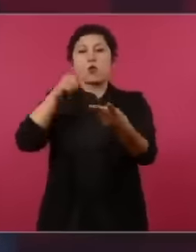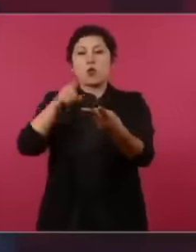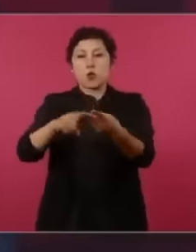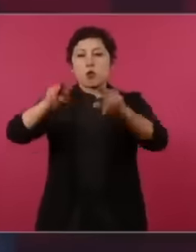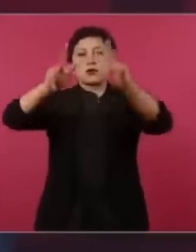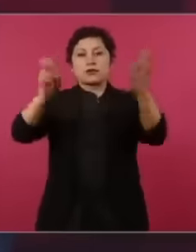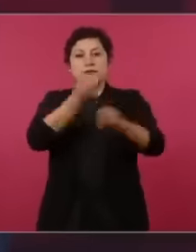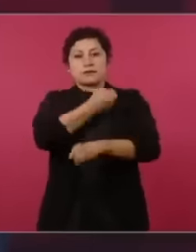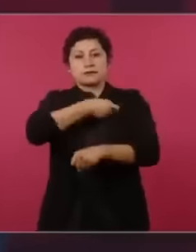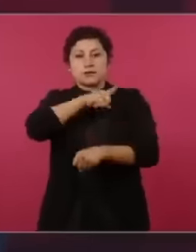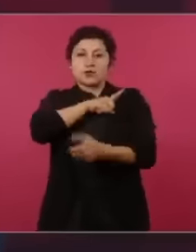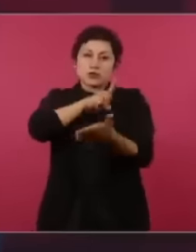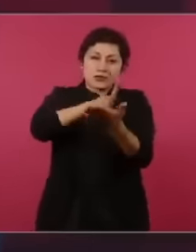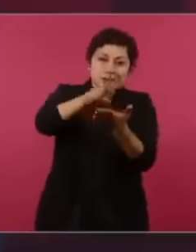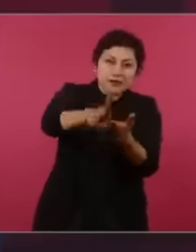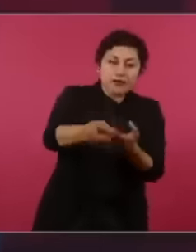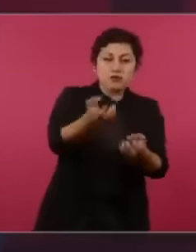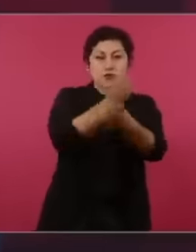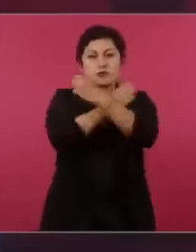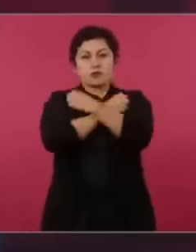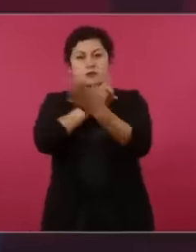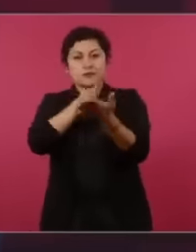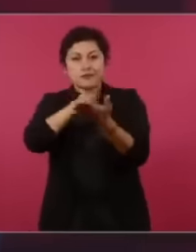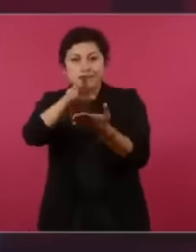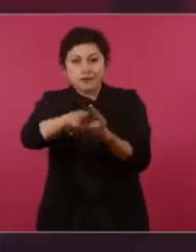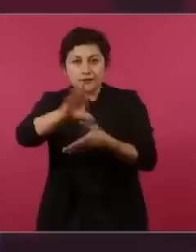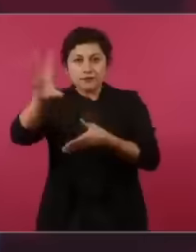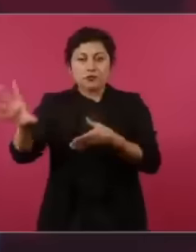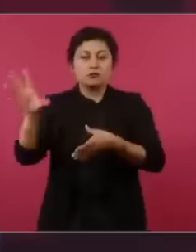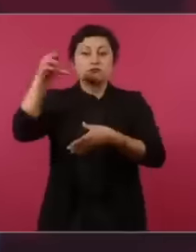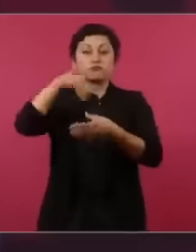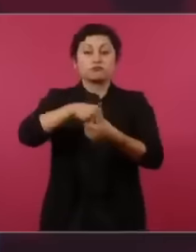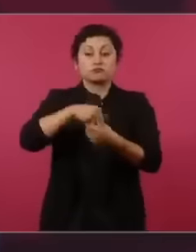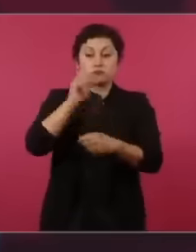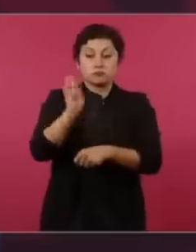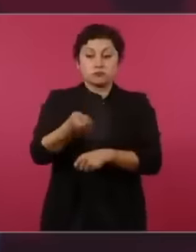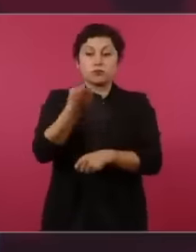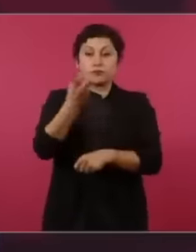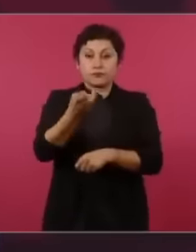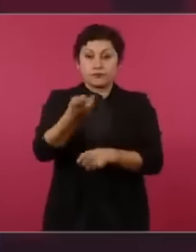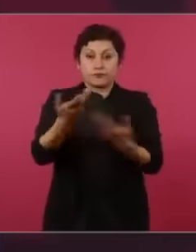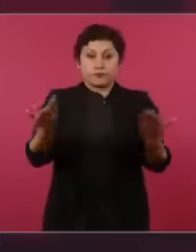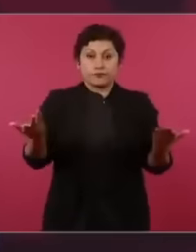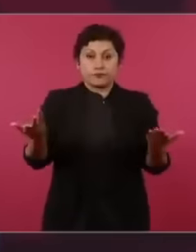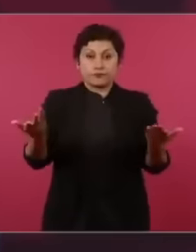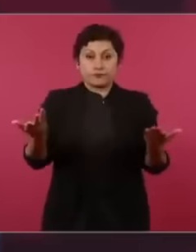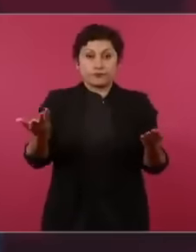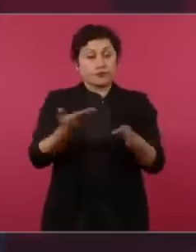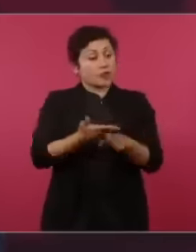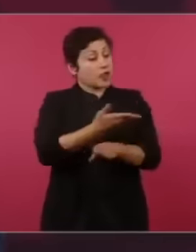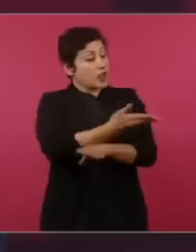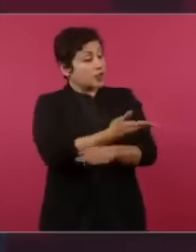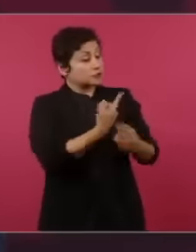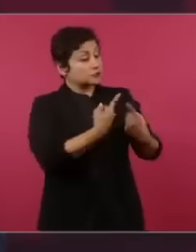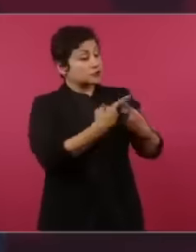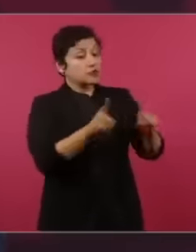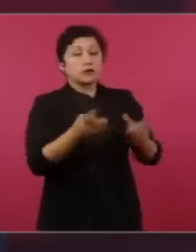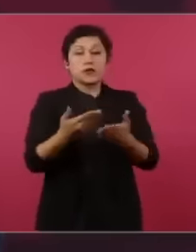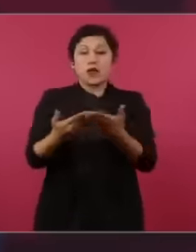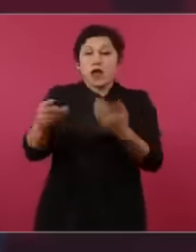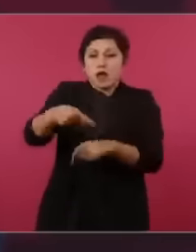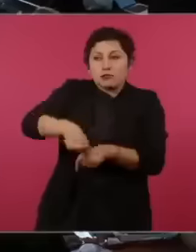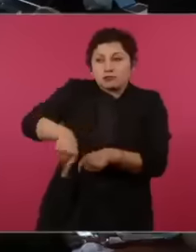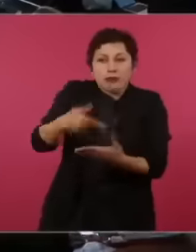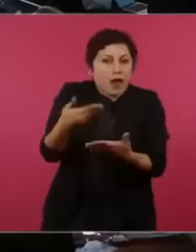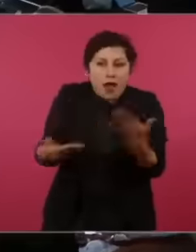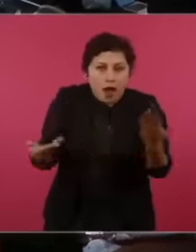education now is like now and that is the transformation